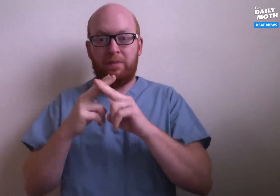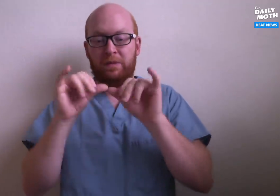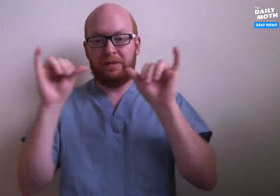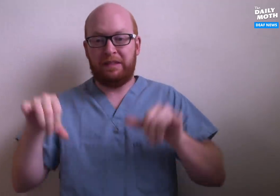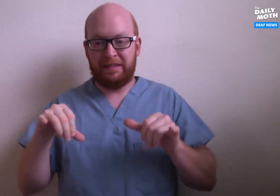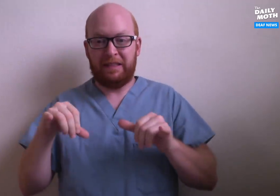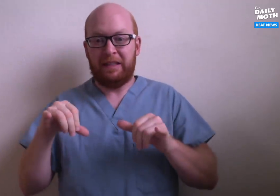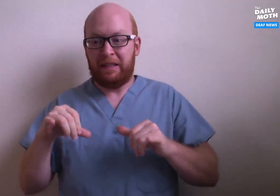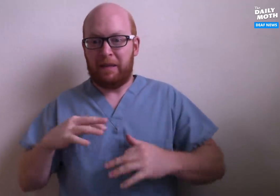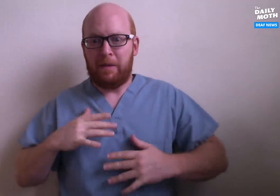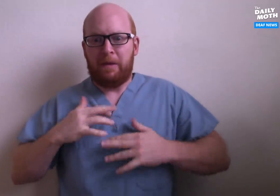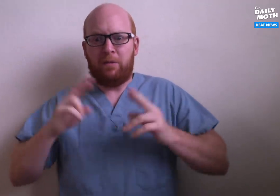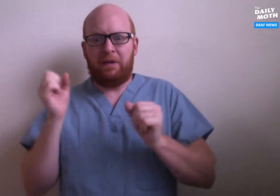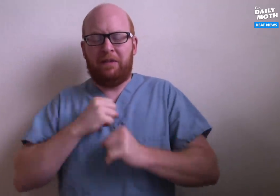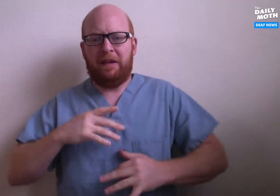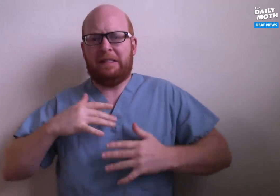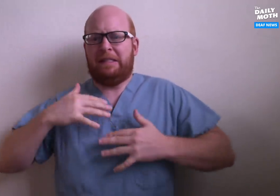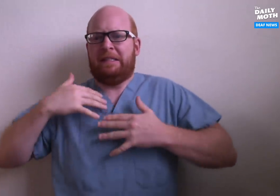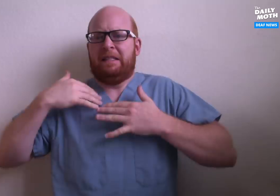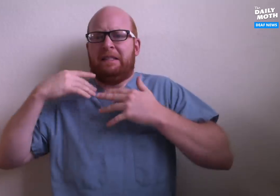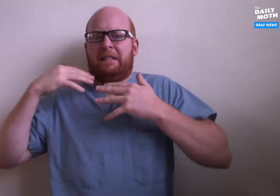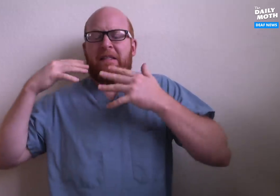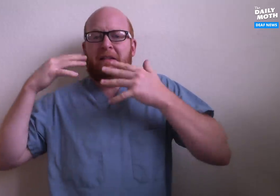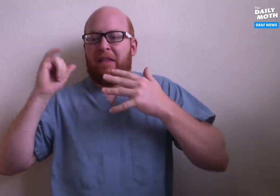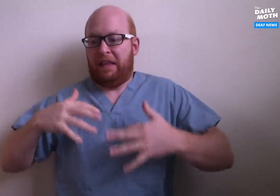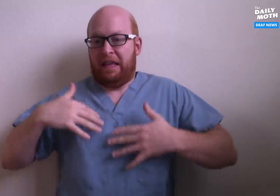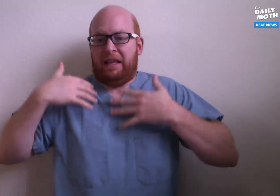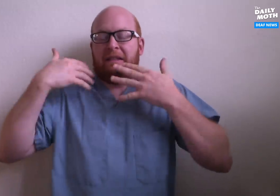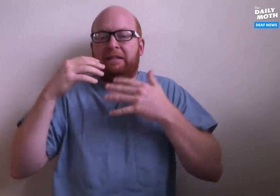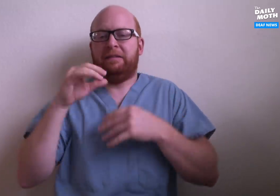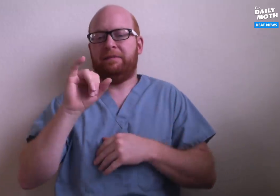your immune system is revving up to battle the virus.